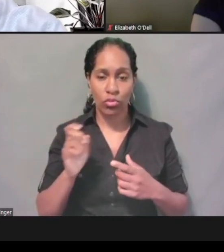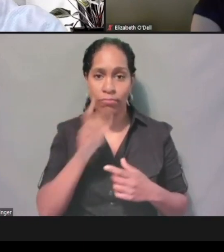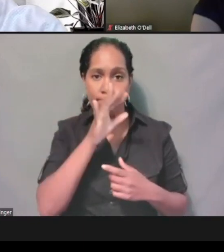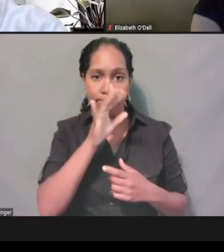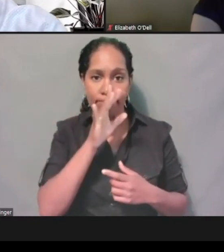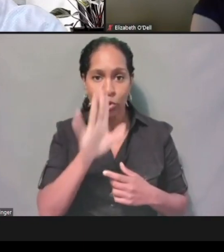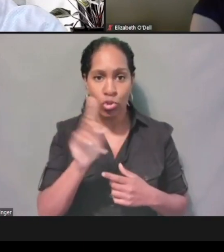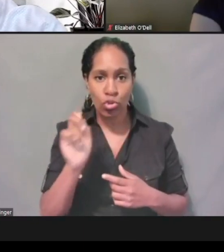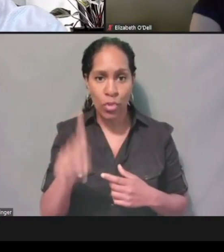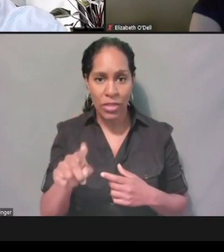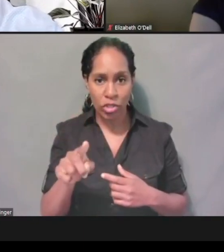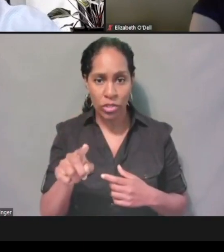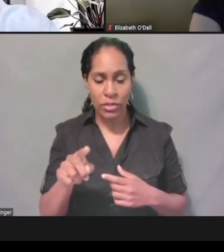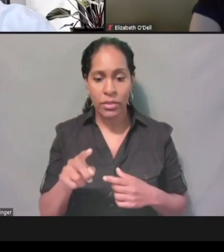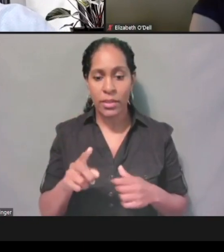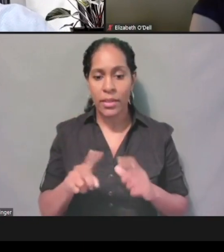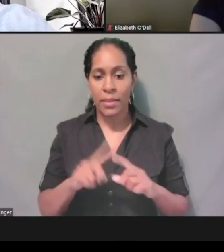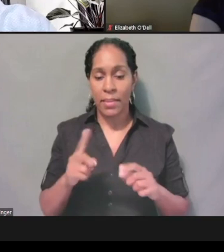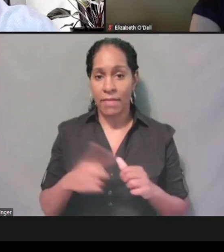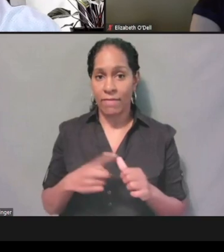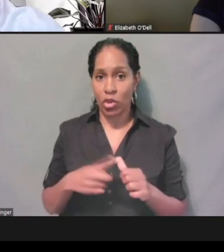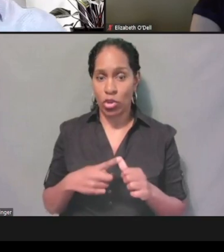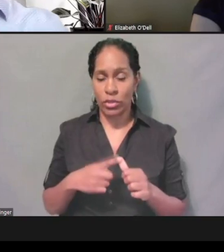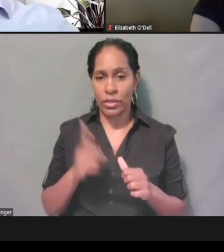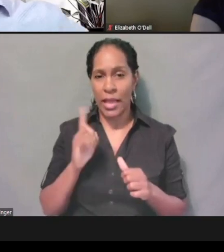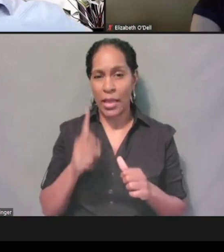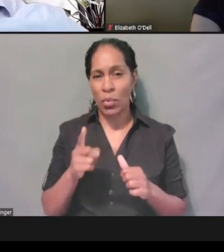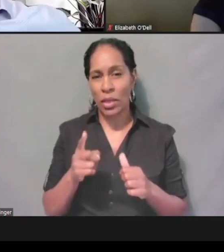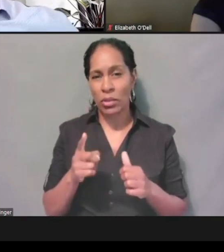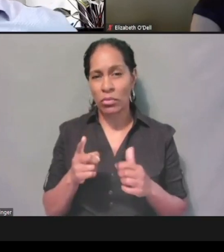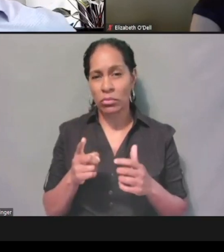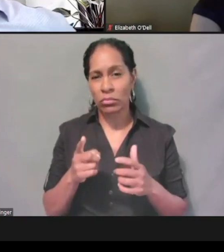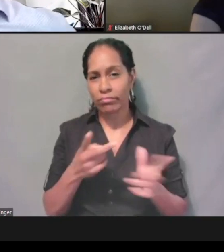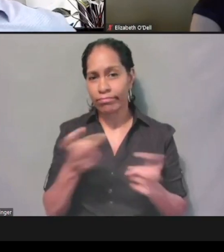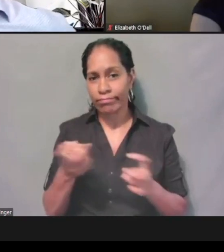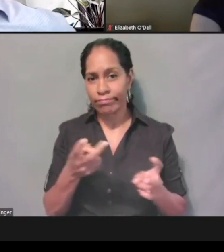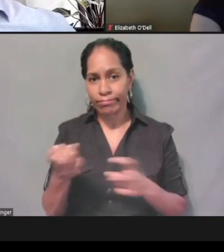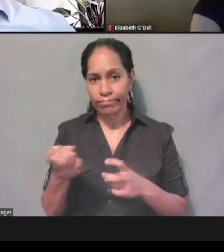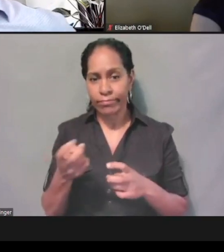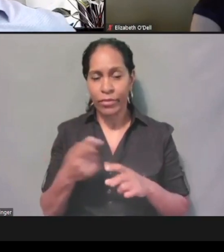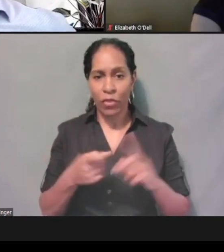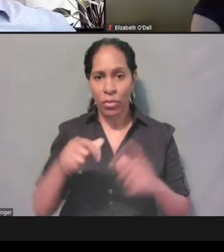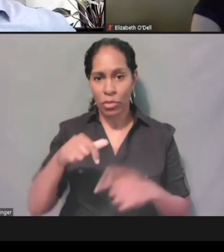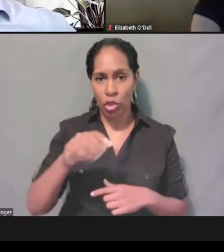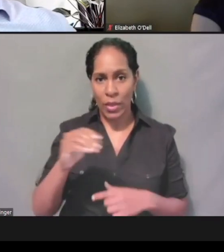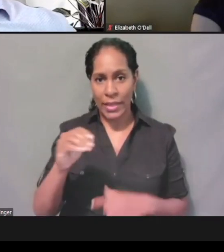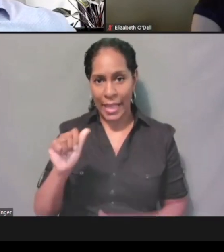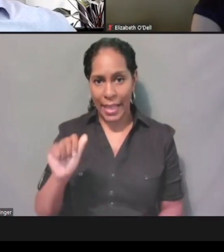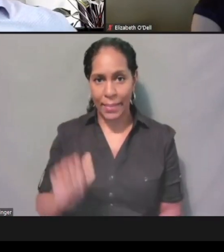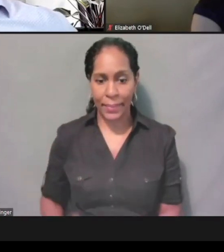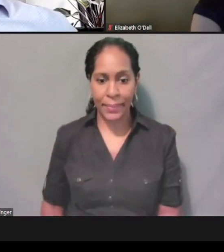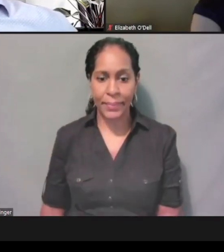But first I will go ahead and review a couple of questions that came in through the question and answer pod.